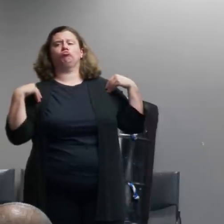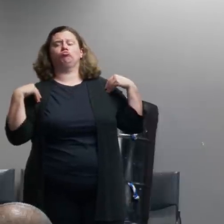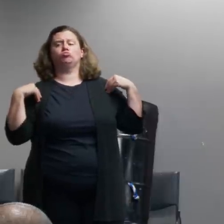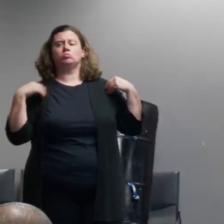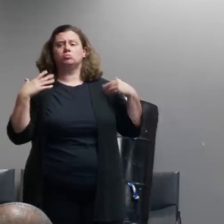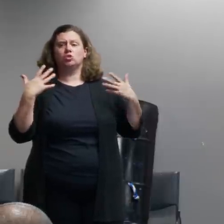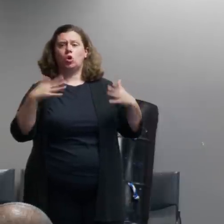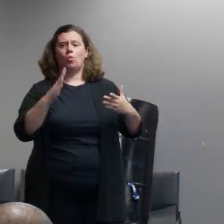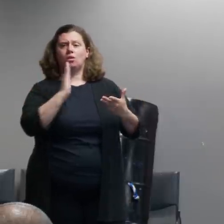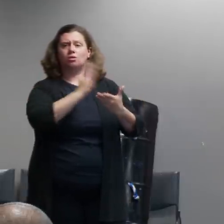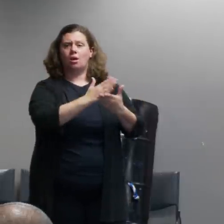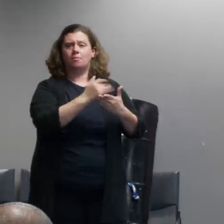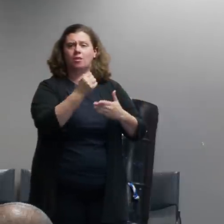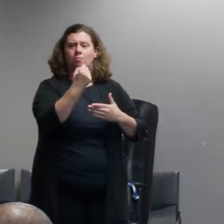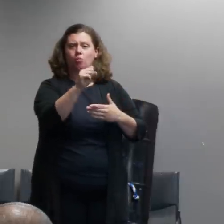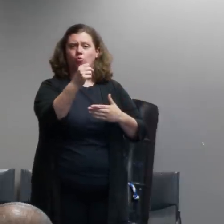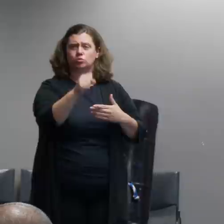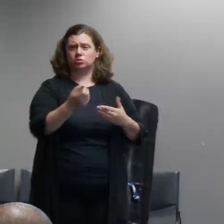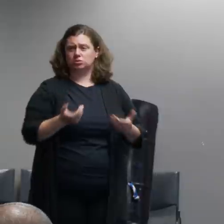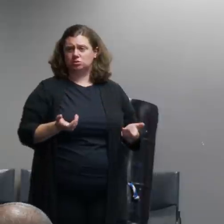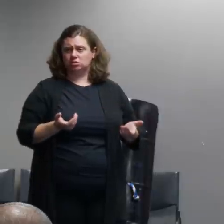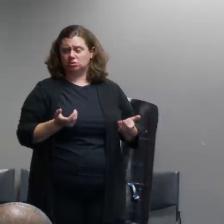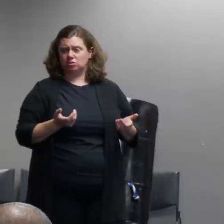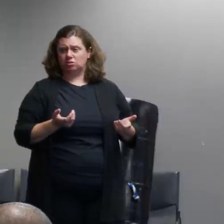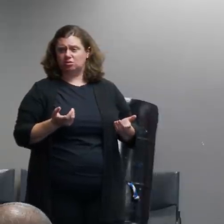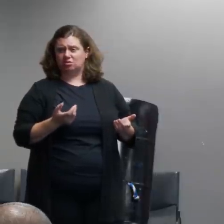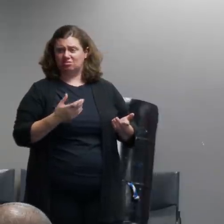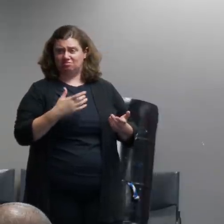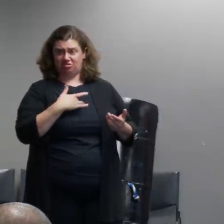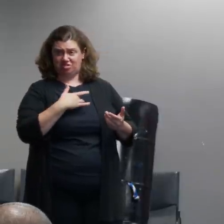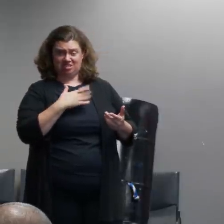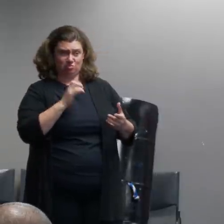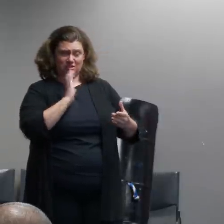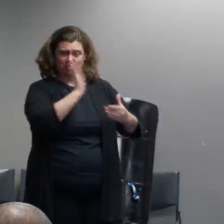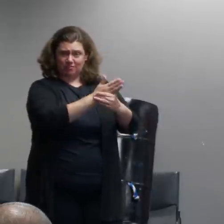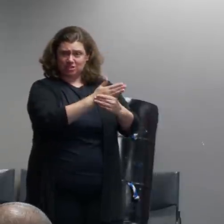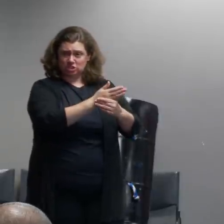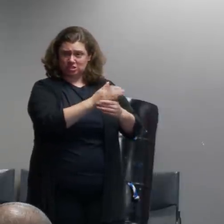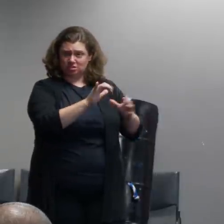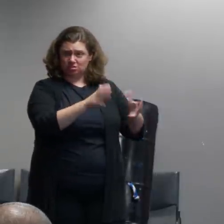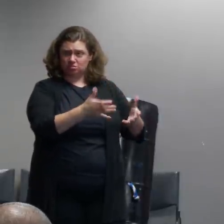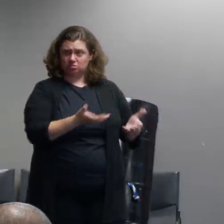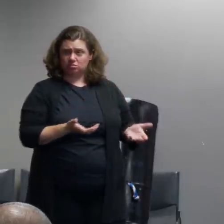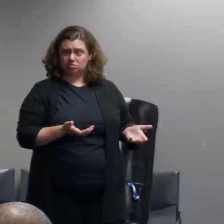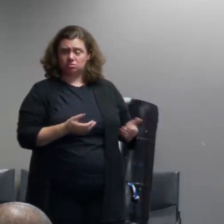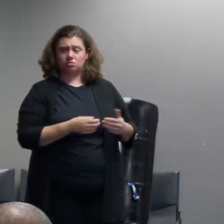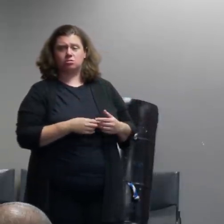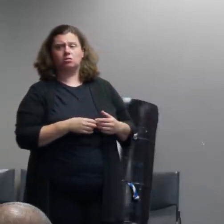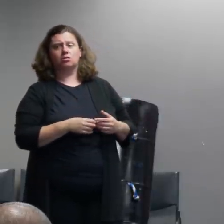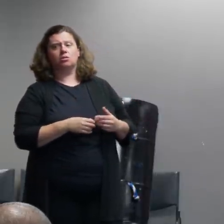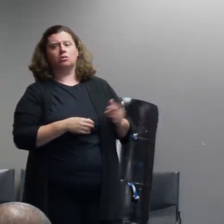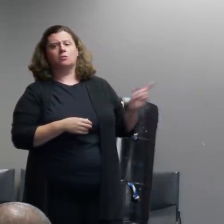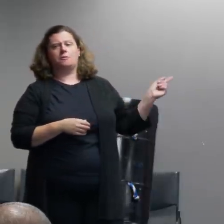taking any specific action i don't like to look at it at decisions